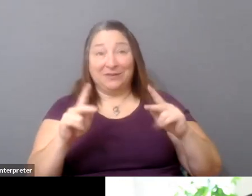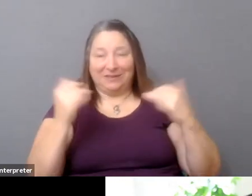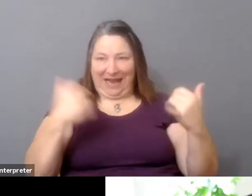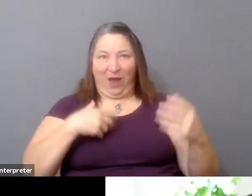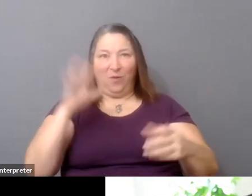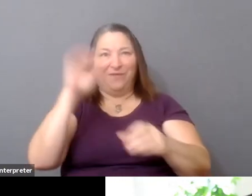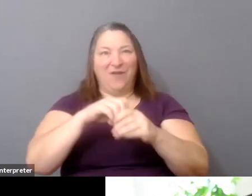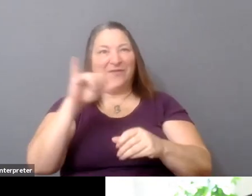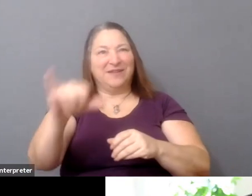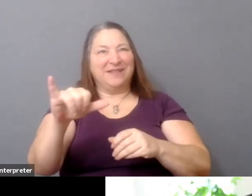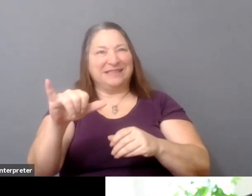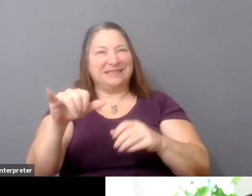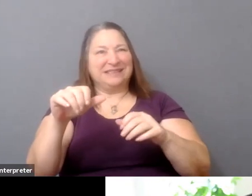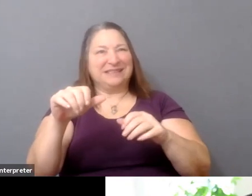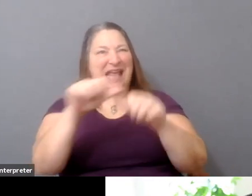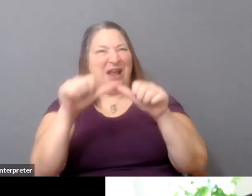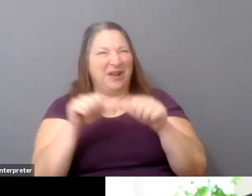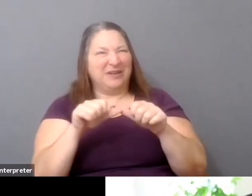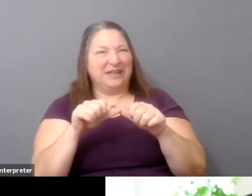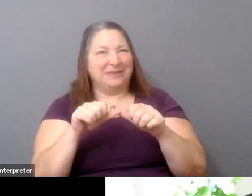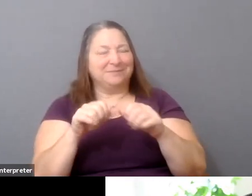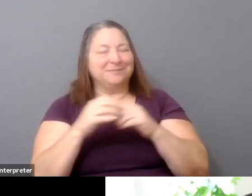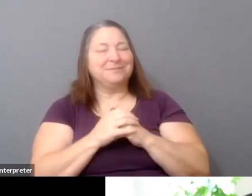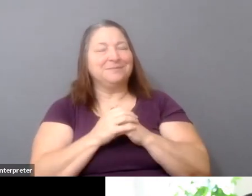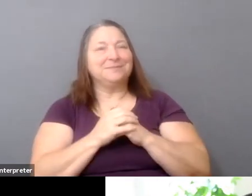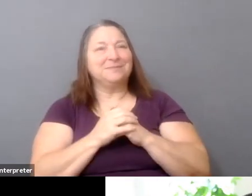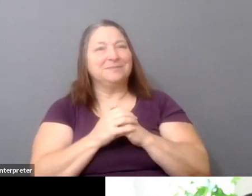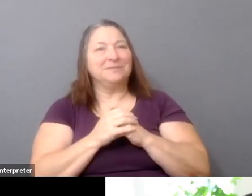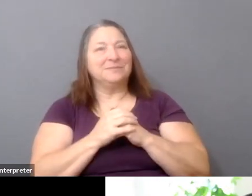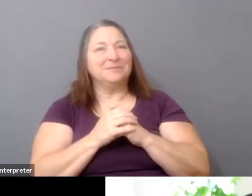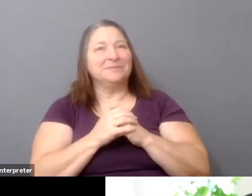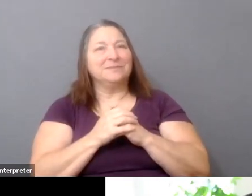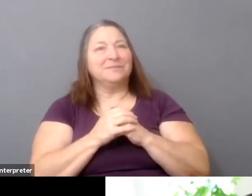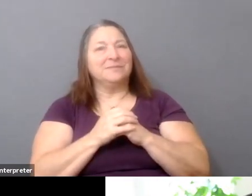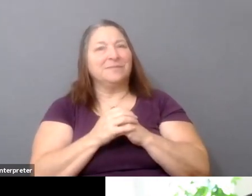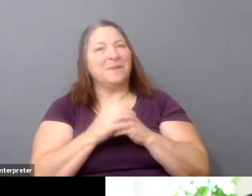And I want to dissect that a little bit. Like, how did we get here?